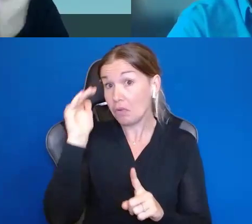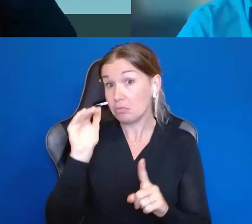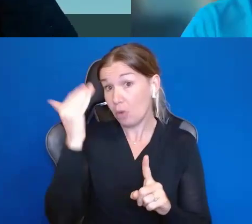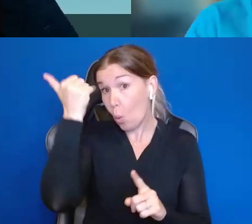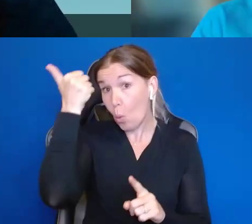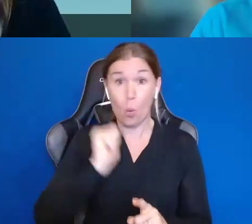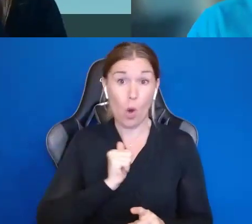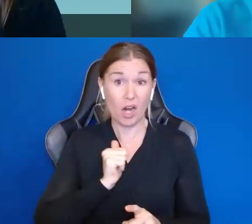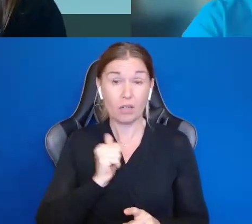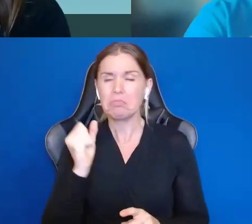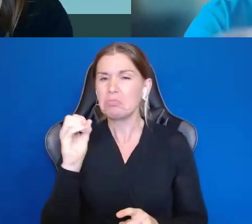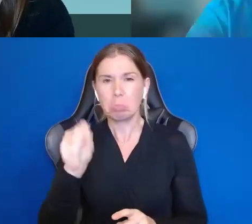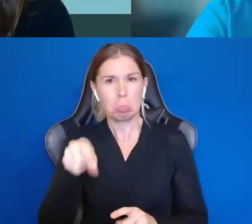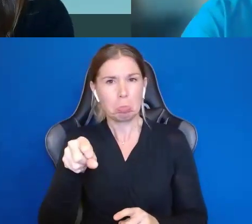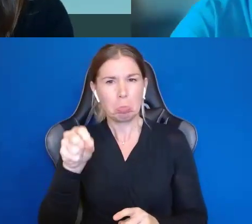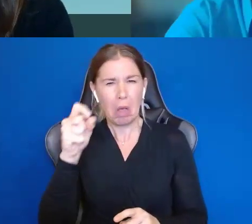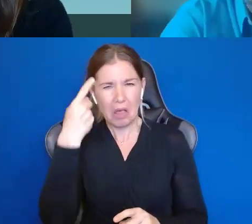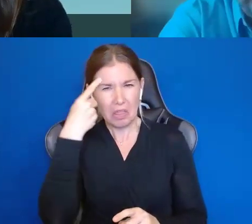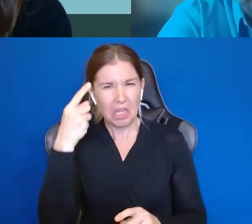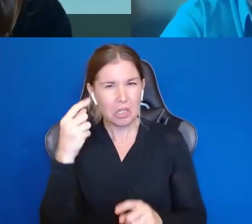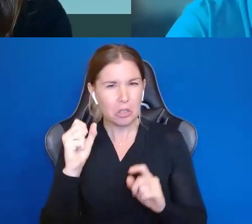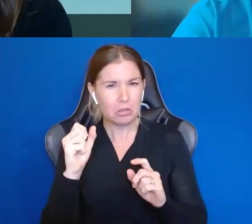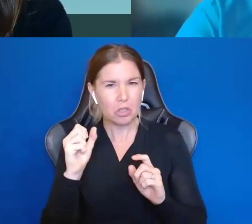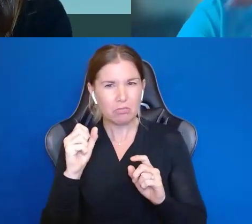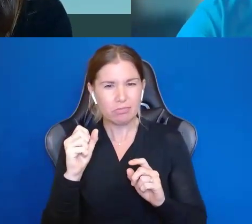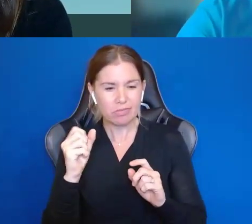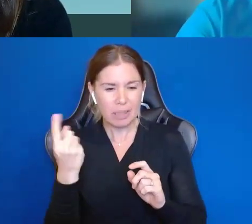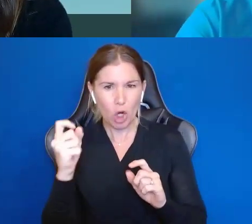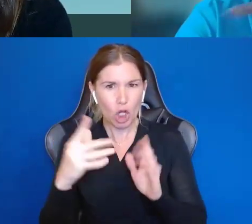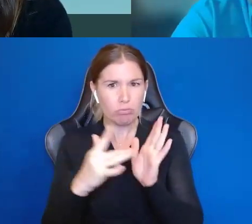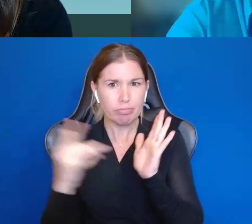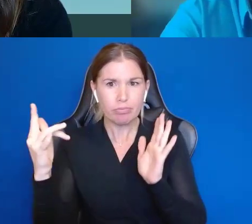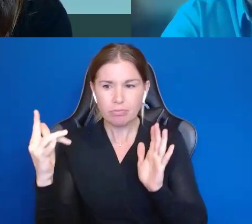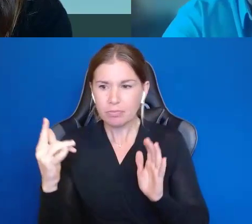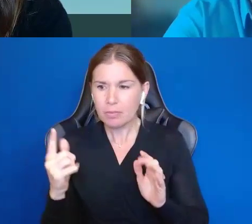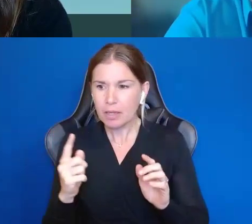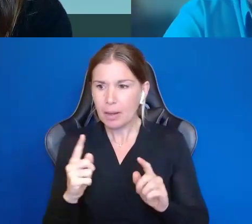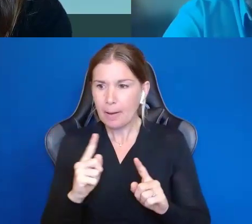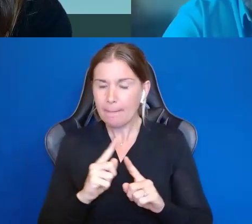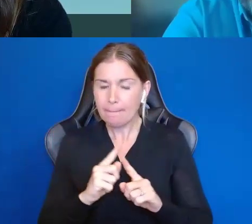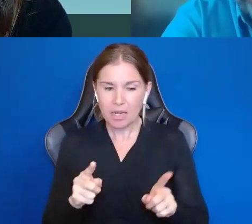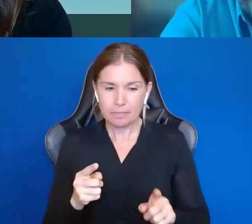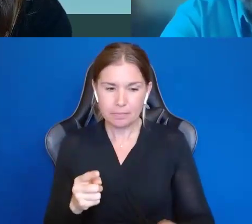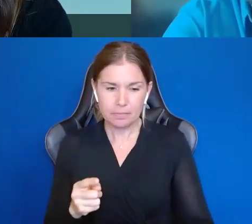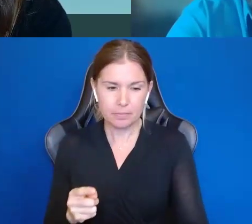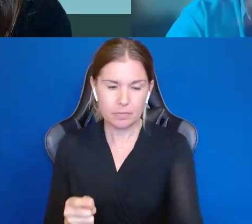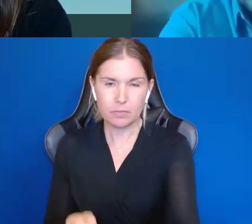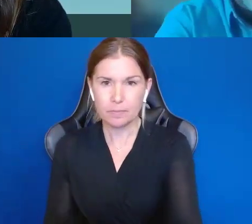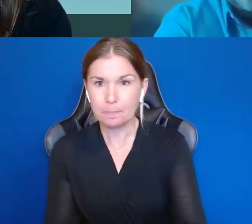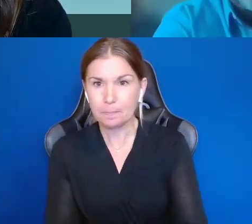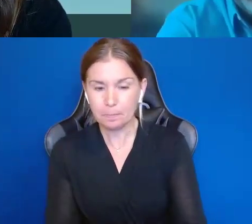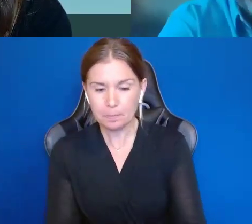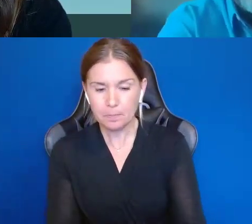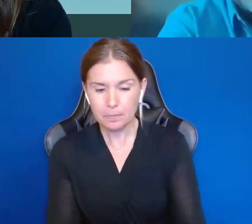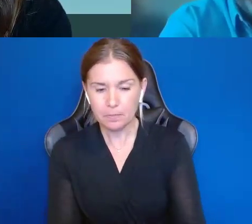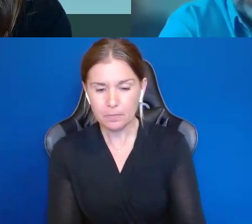So we worked to do a Power of Attorney that essentially said this. For x dollars a month, give an allowance, go nuts, spend money,